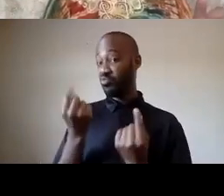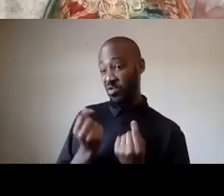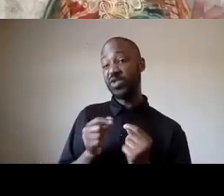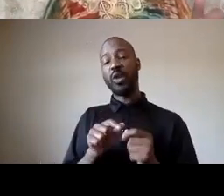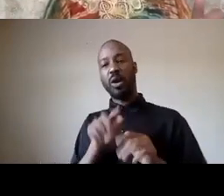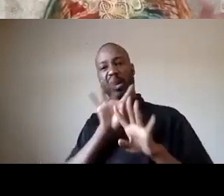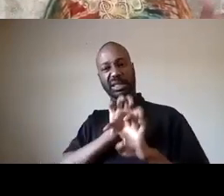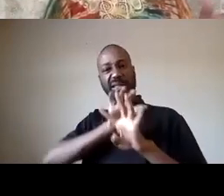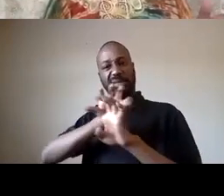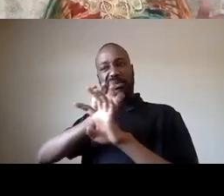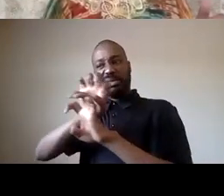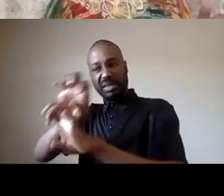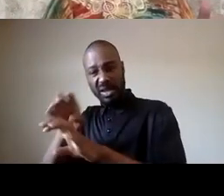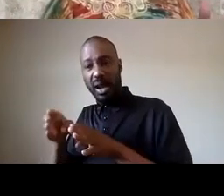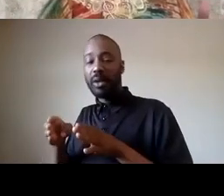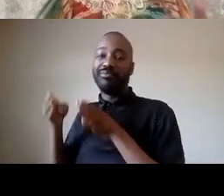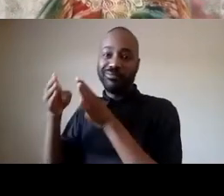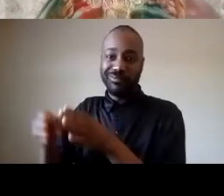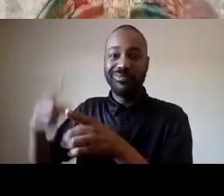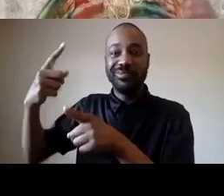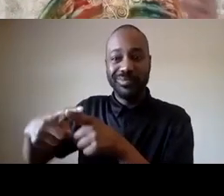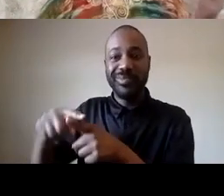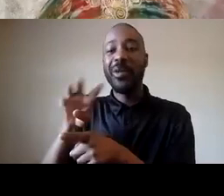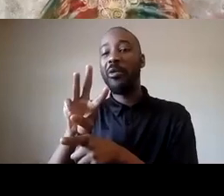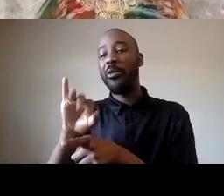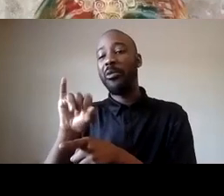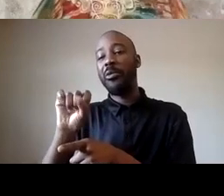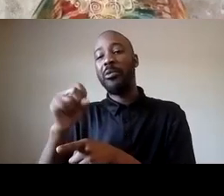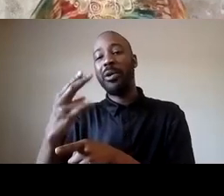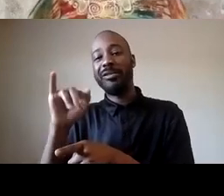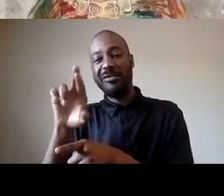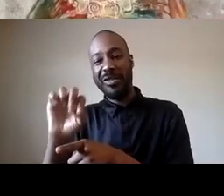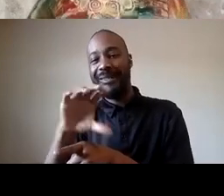on the corner of wilshire and rodeo if you ever saw the movie pretty woman